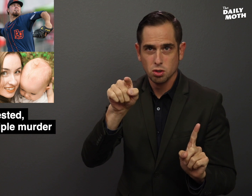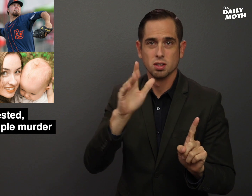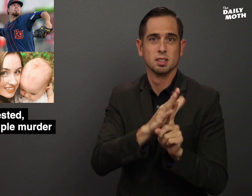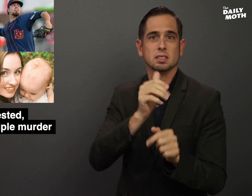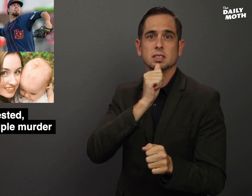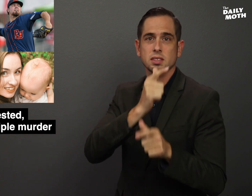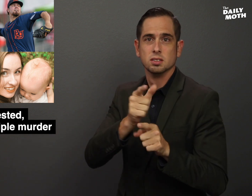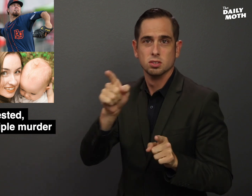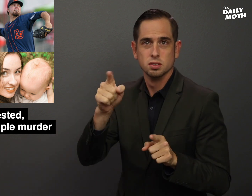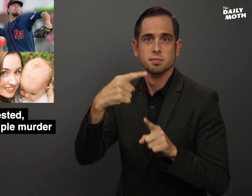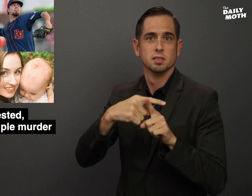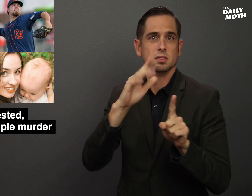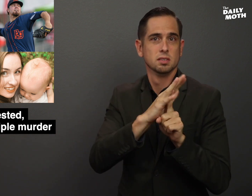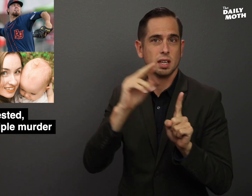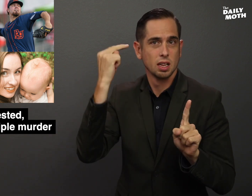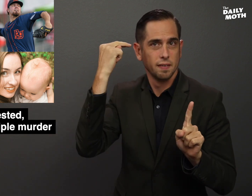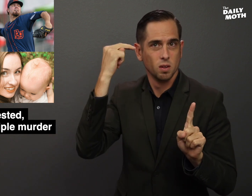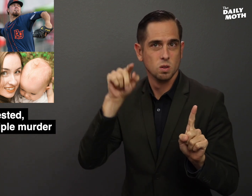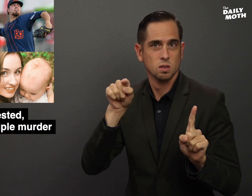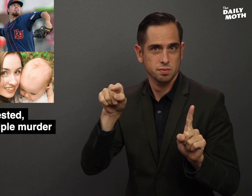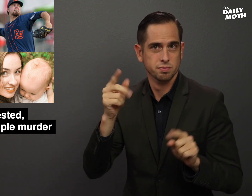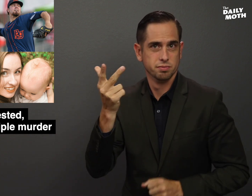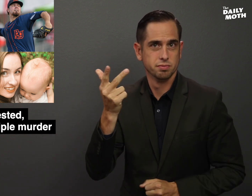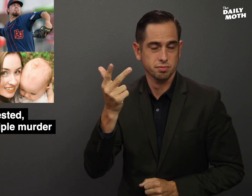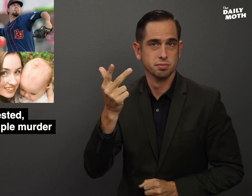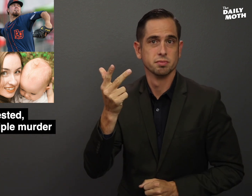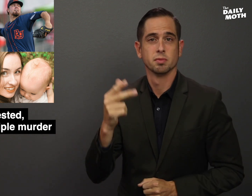sister, and nephew.